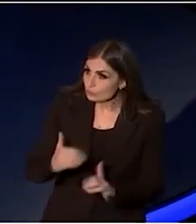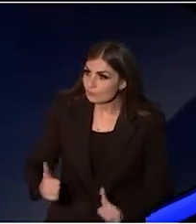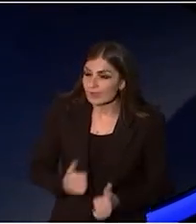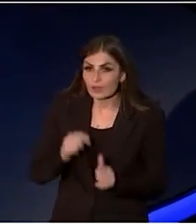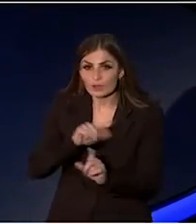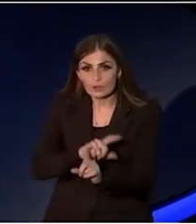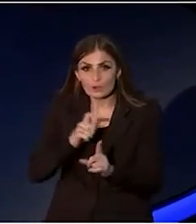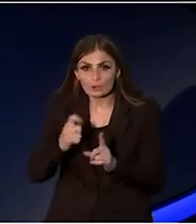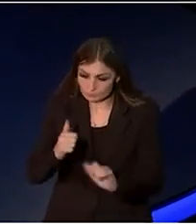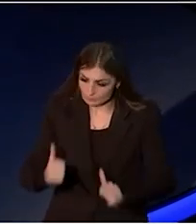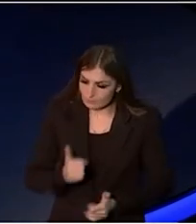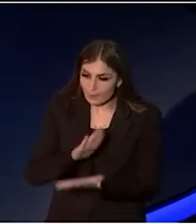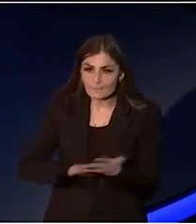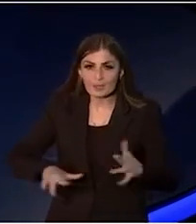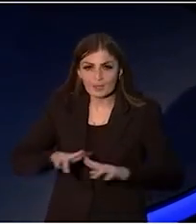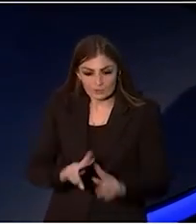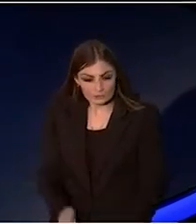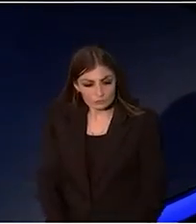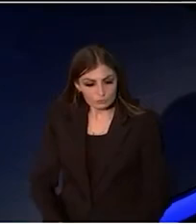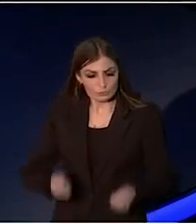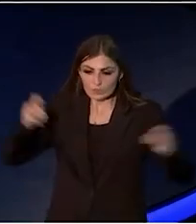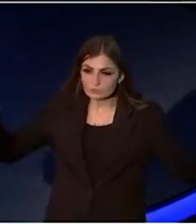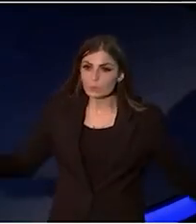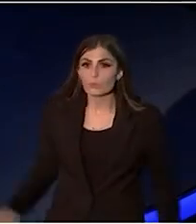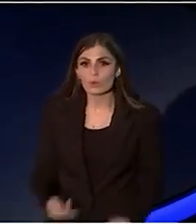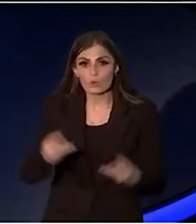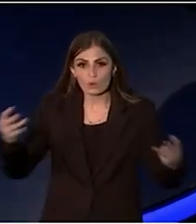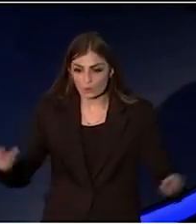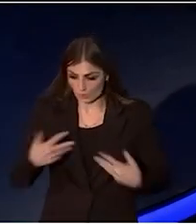my parents were raised by war and I was raised by them.